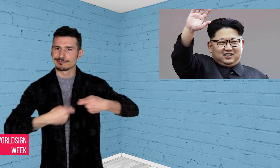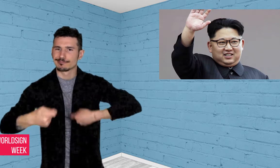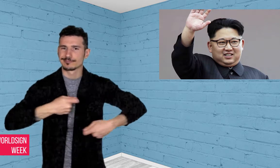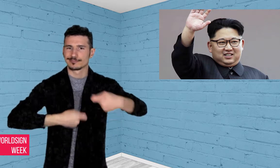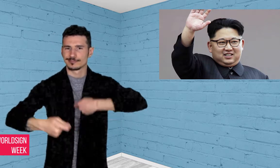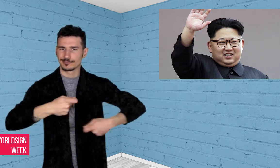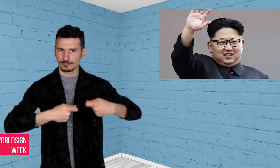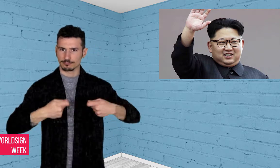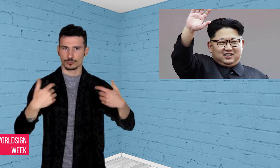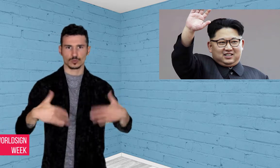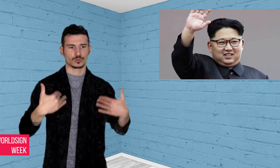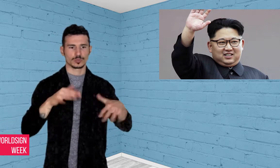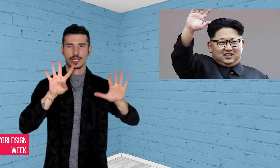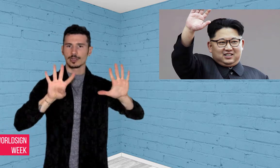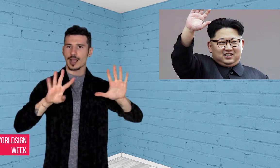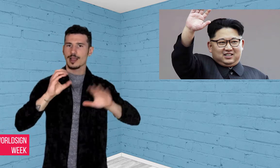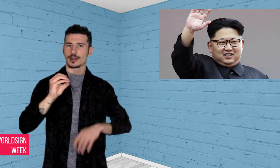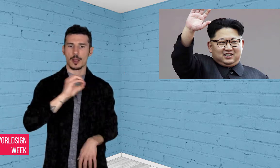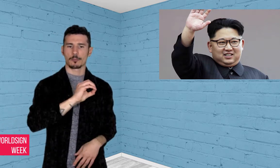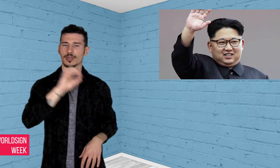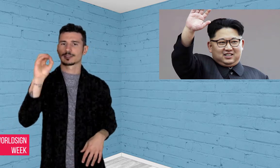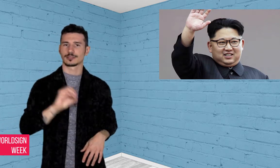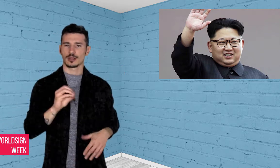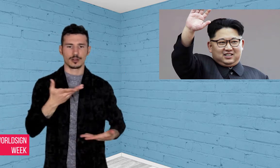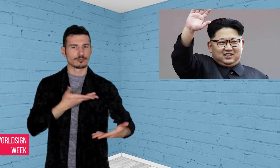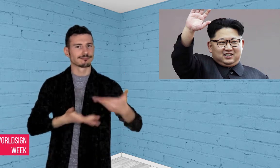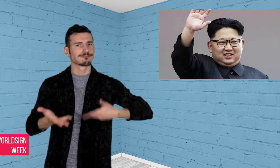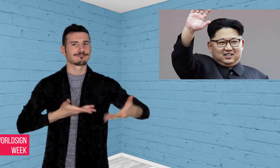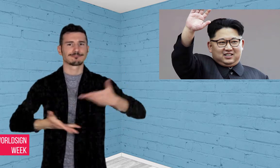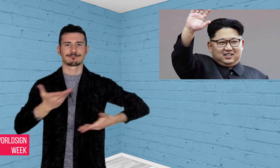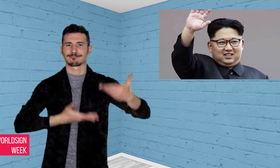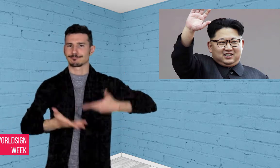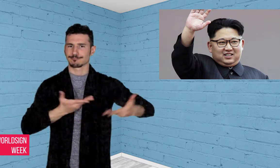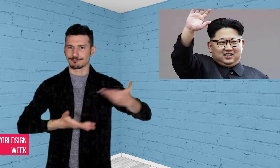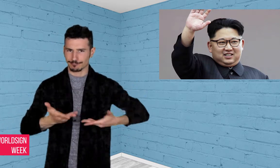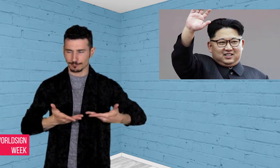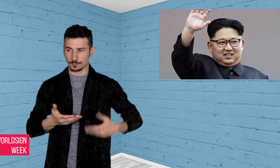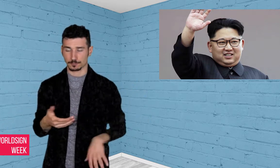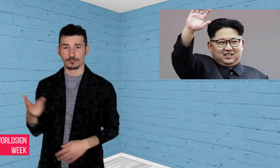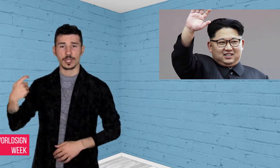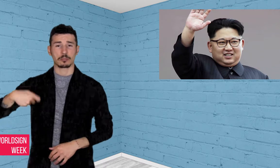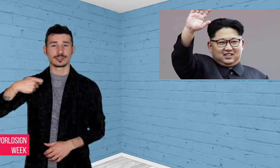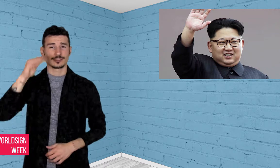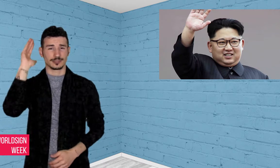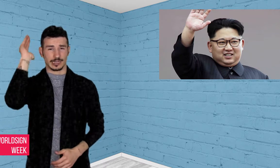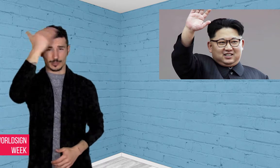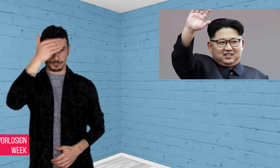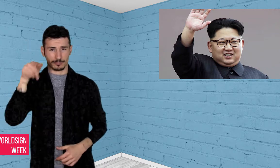economic leverage on North Korea -